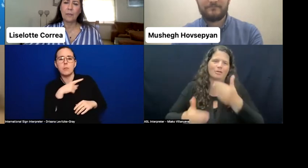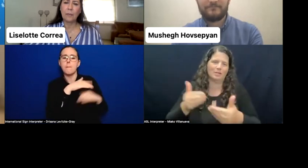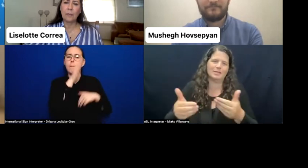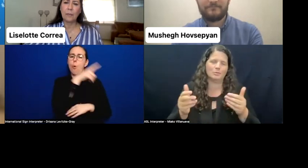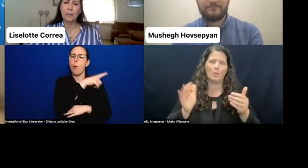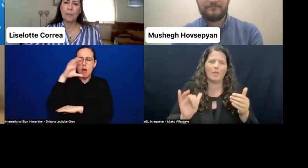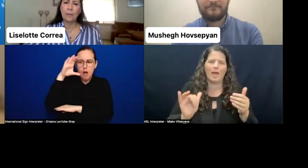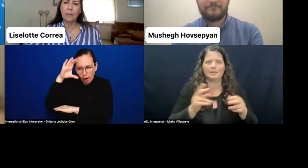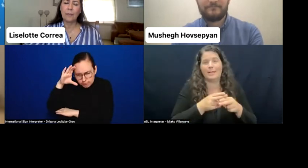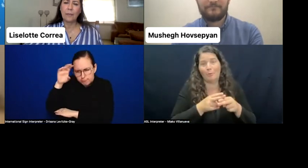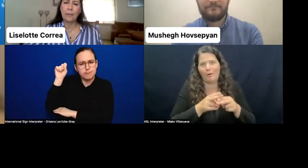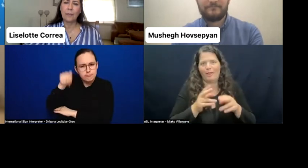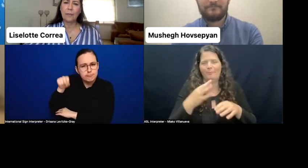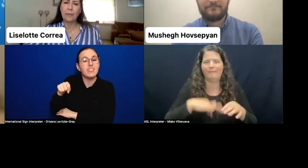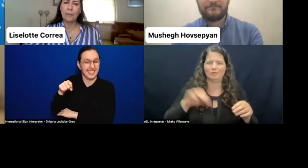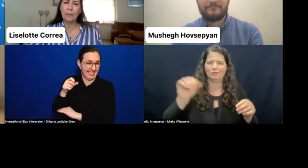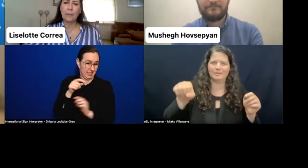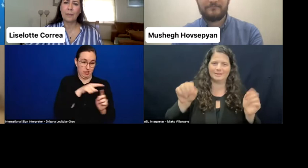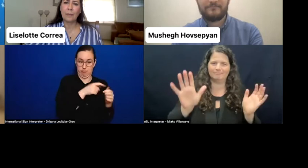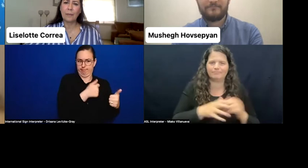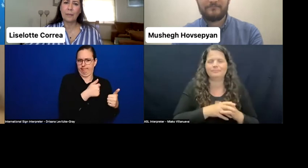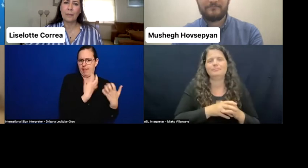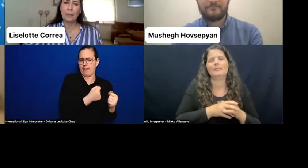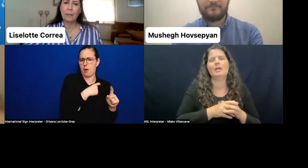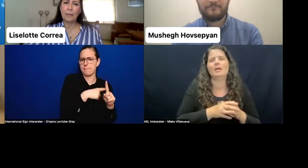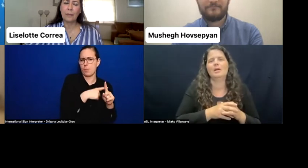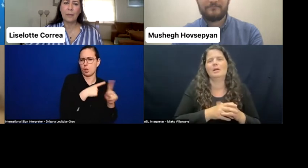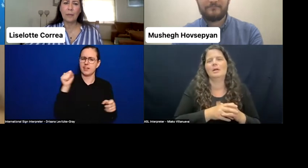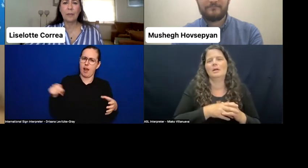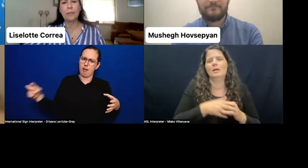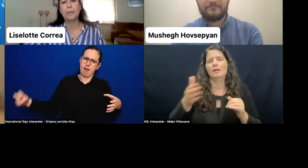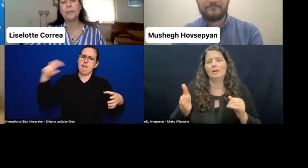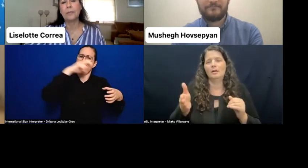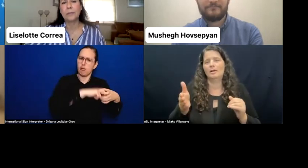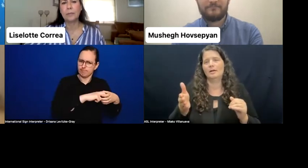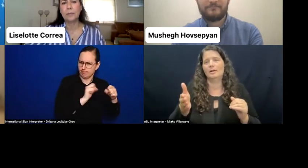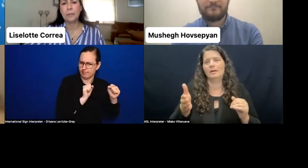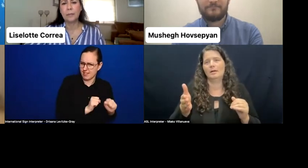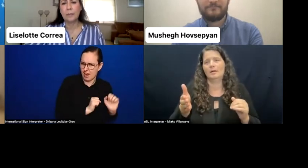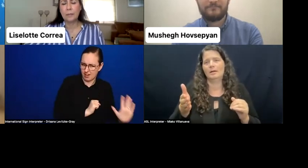And in February, I was appointed by the President